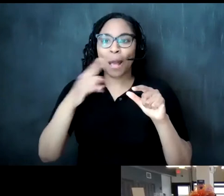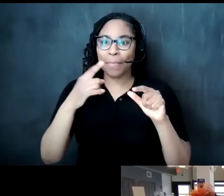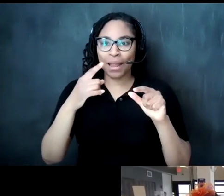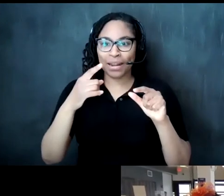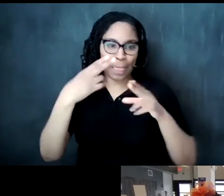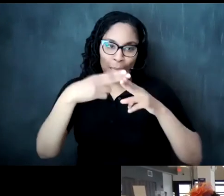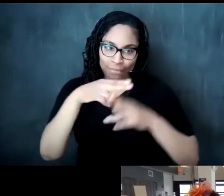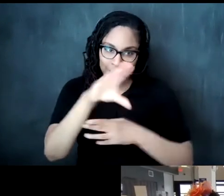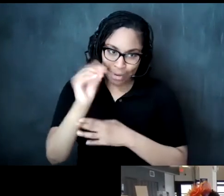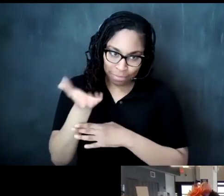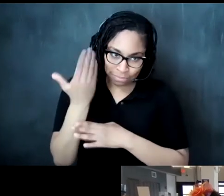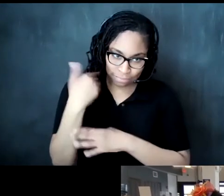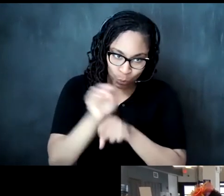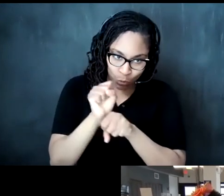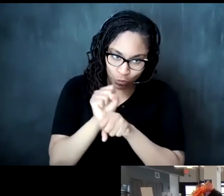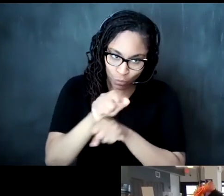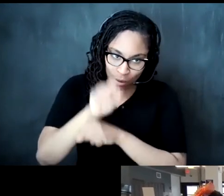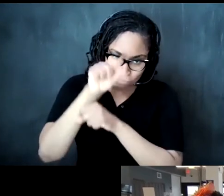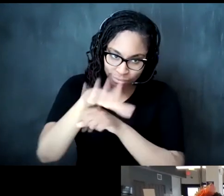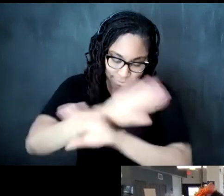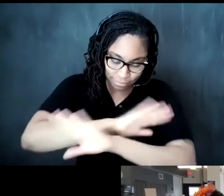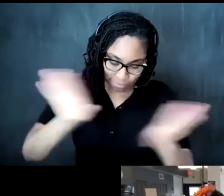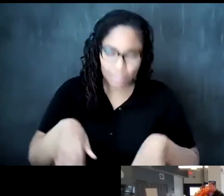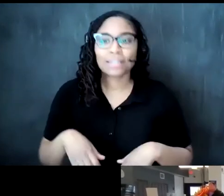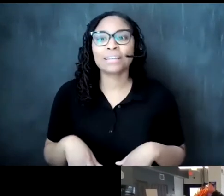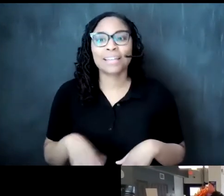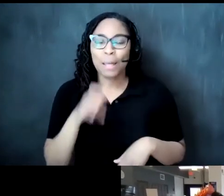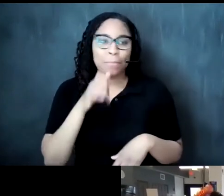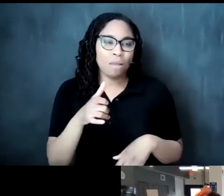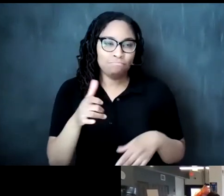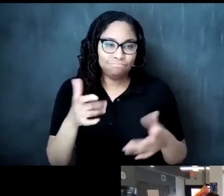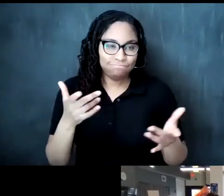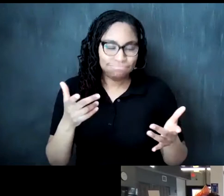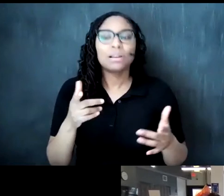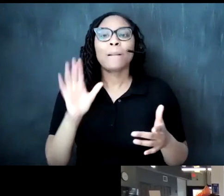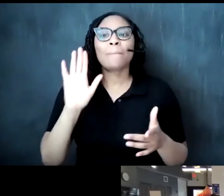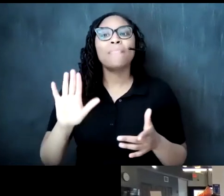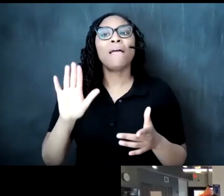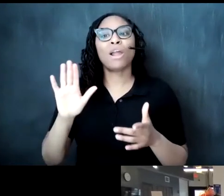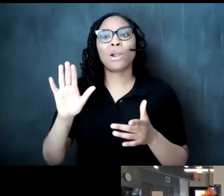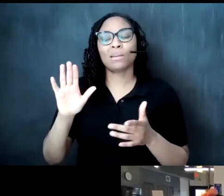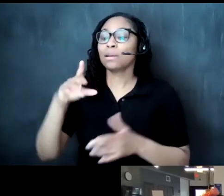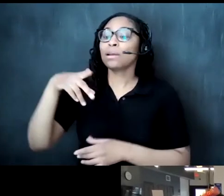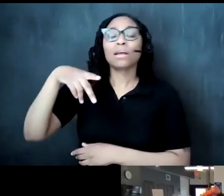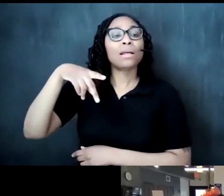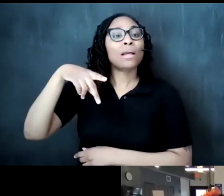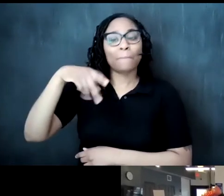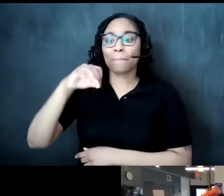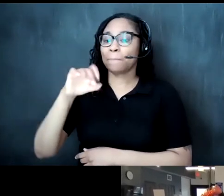that i used to work for uh it no longer exists but their pottery came from deruda so if you if if the